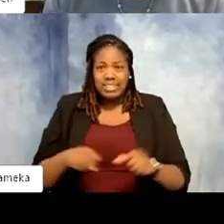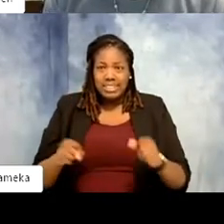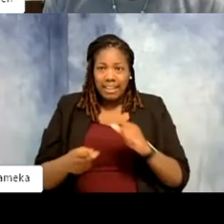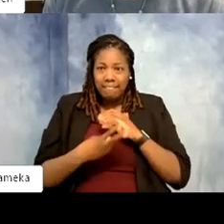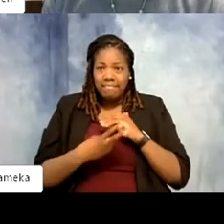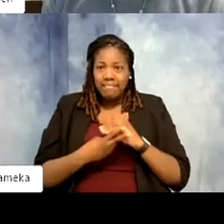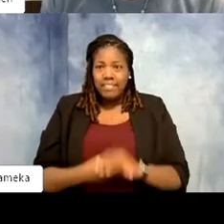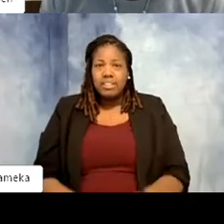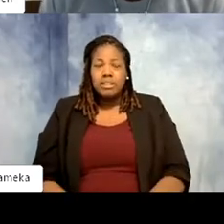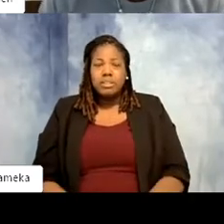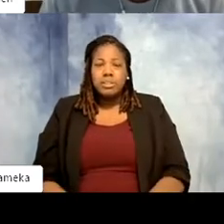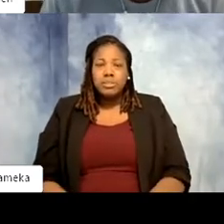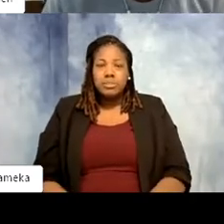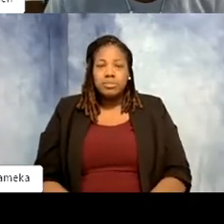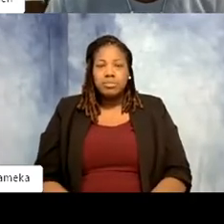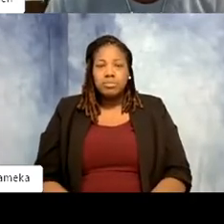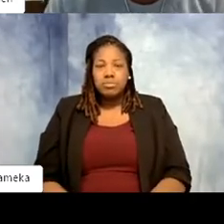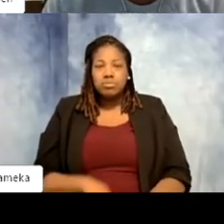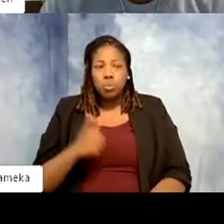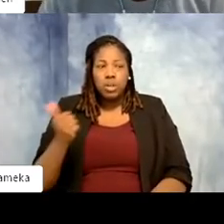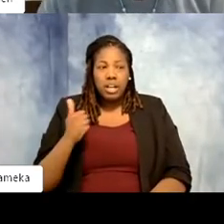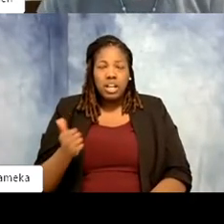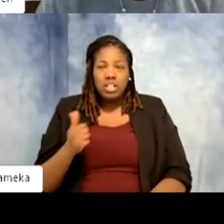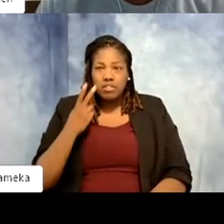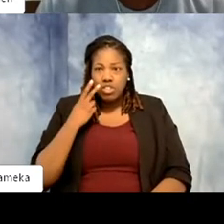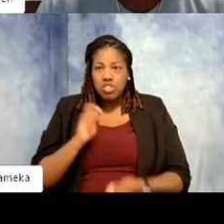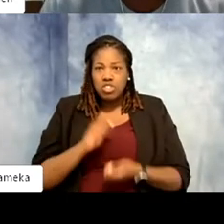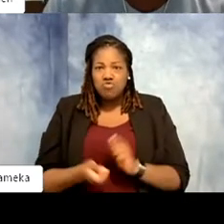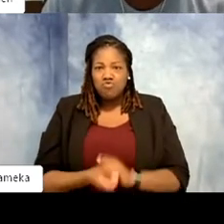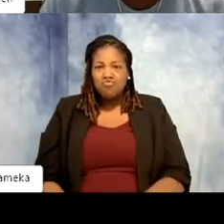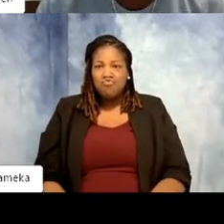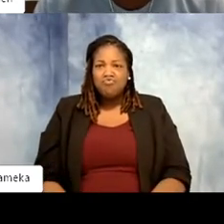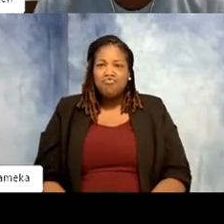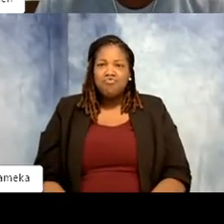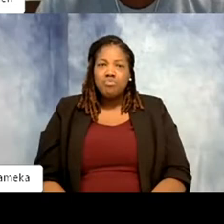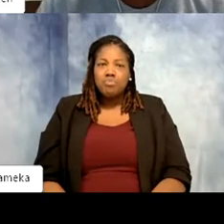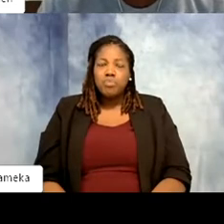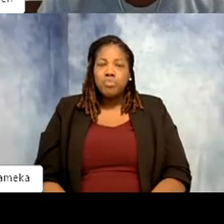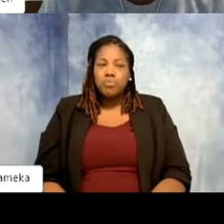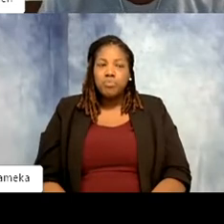That's incredible. What else have you seen change over the last 30 years of your career?